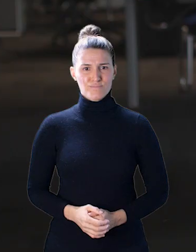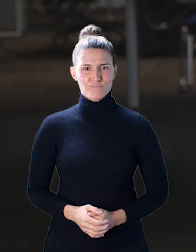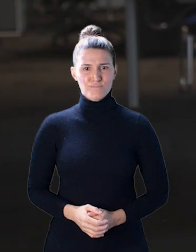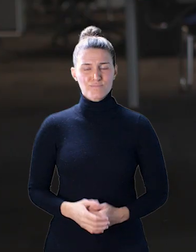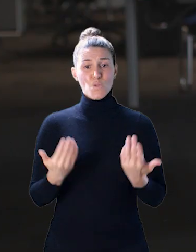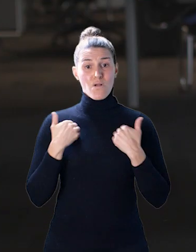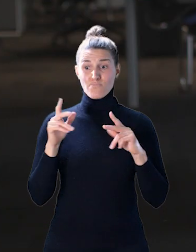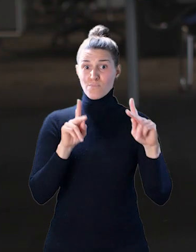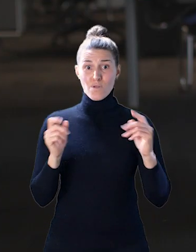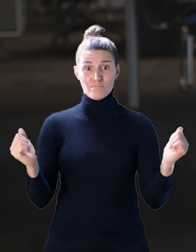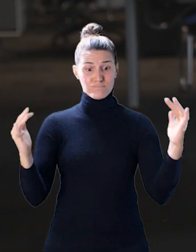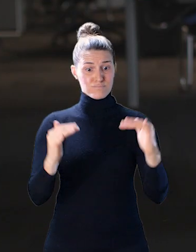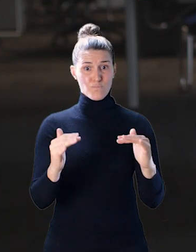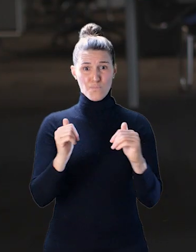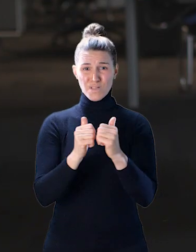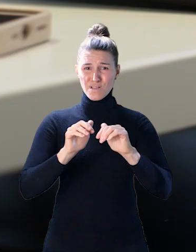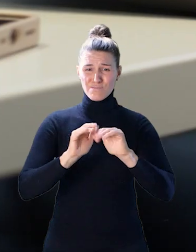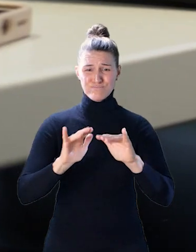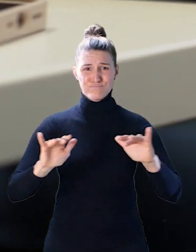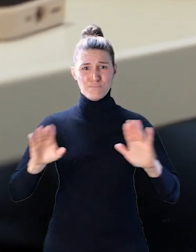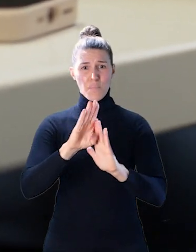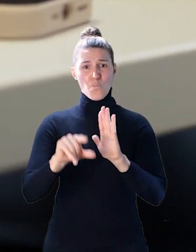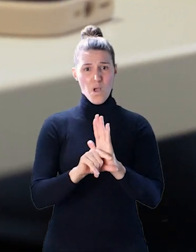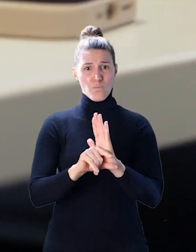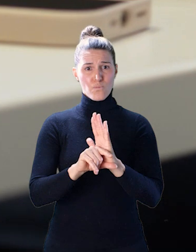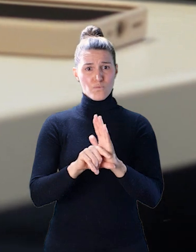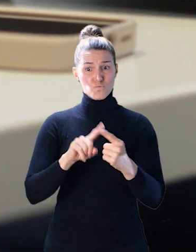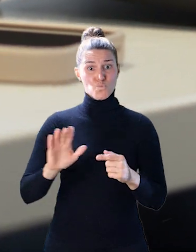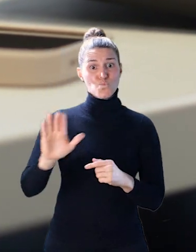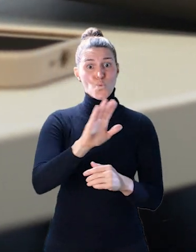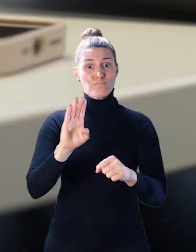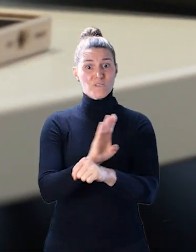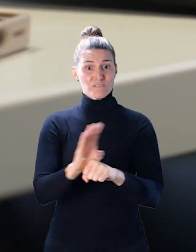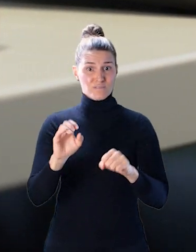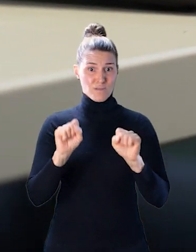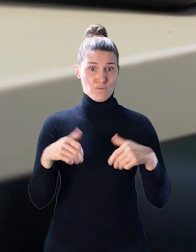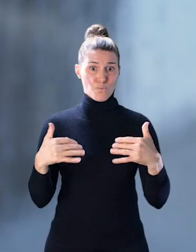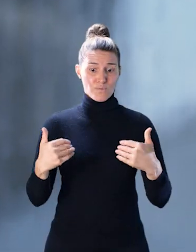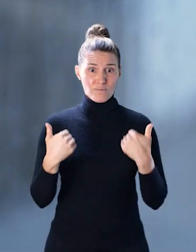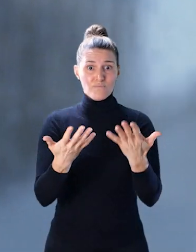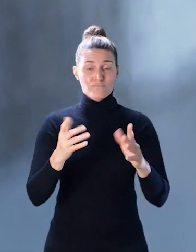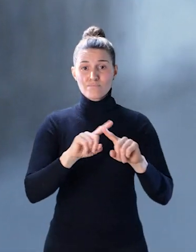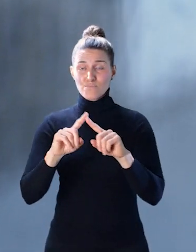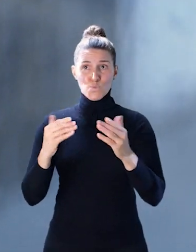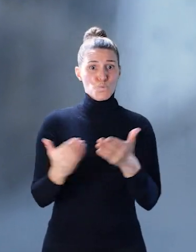Having individuals with a diverse background coming into your business can only provide new ideas.